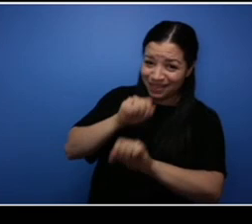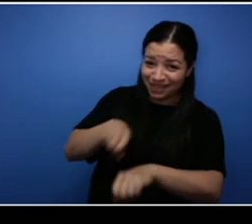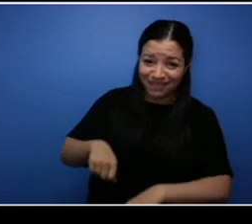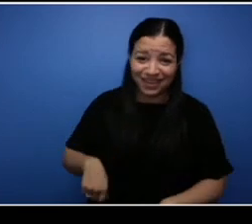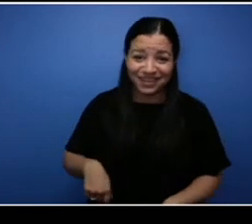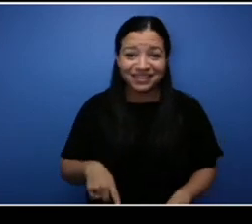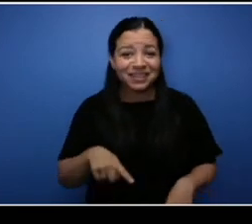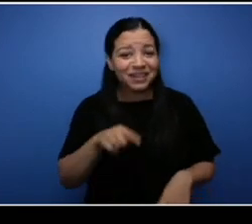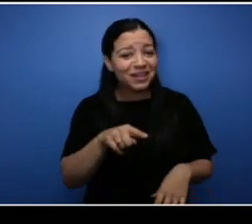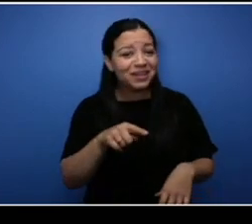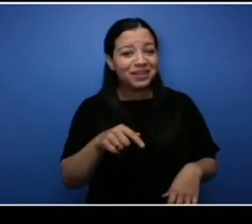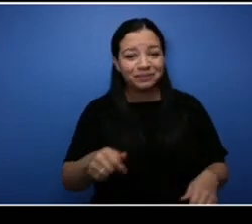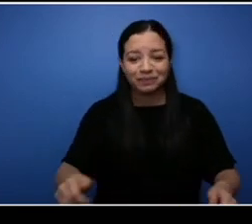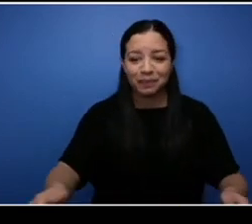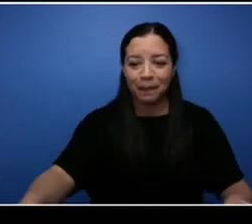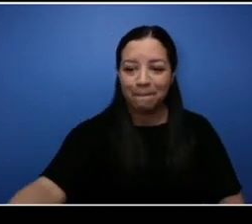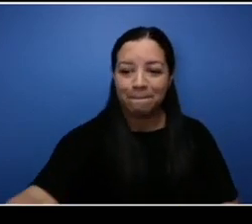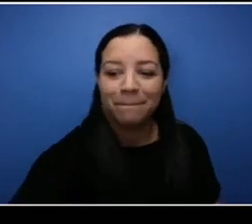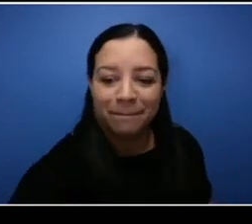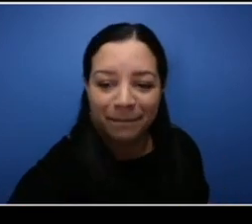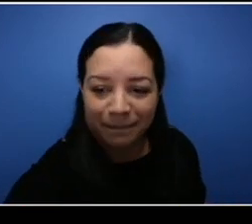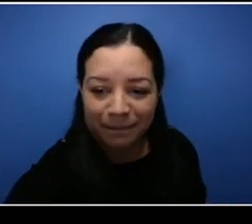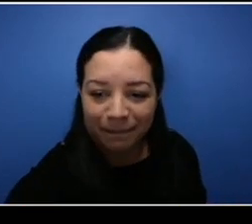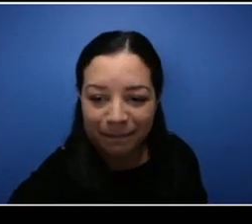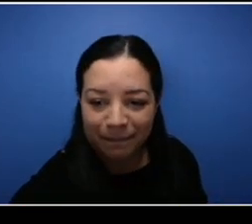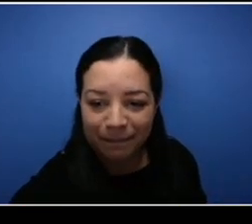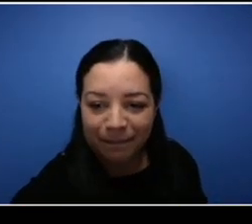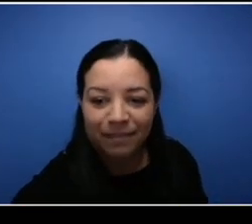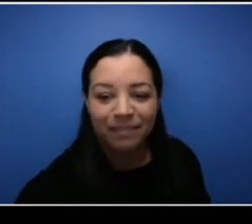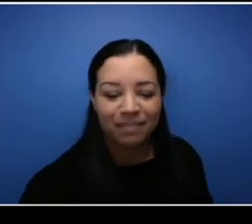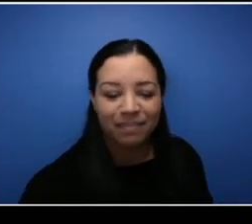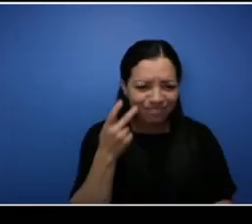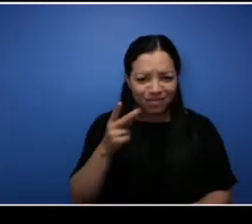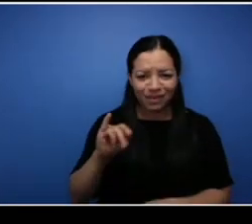items on Instagram as well and I was really interested in them and then by the time, I